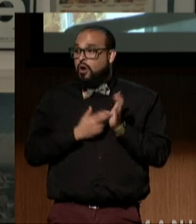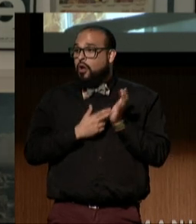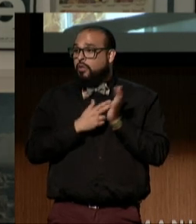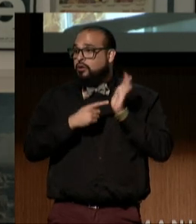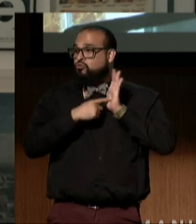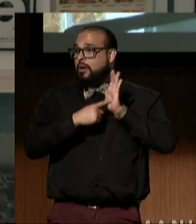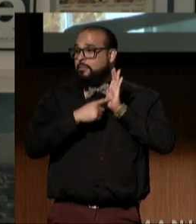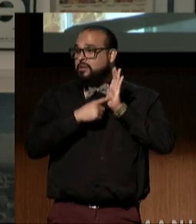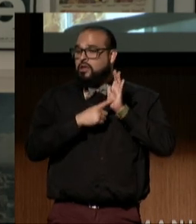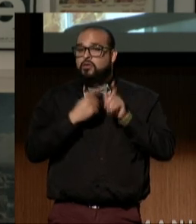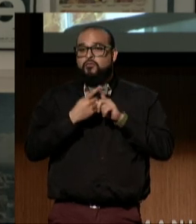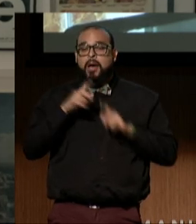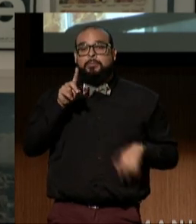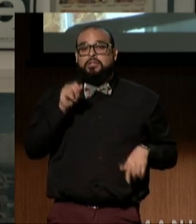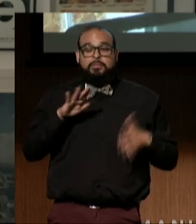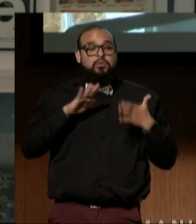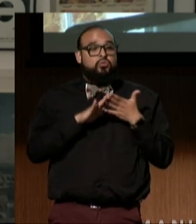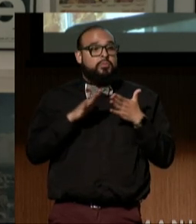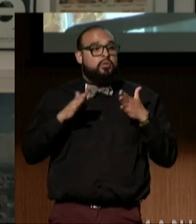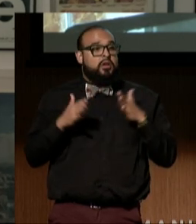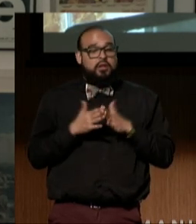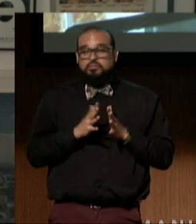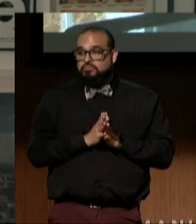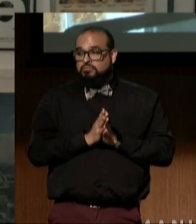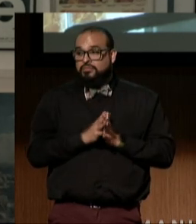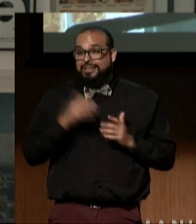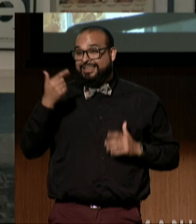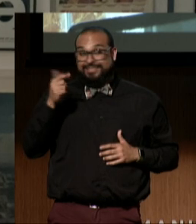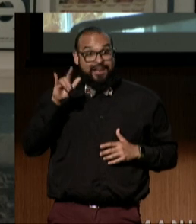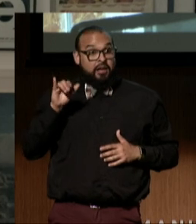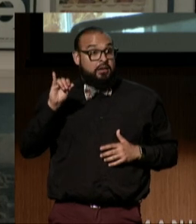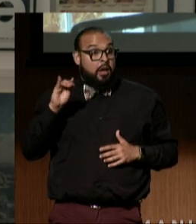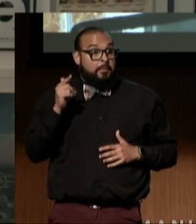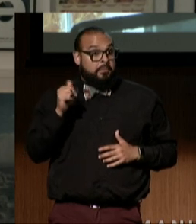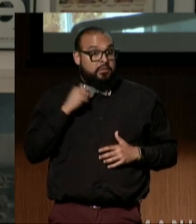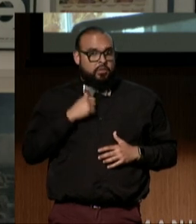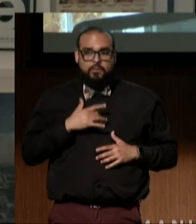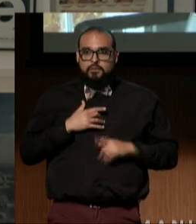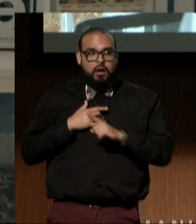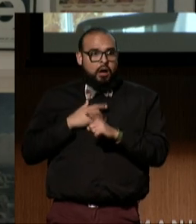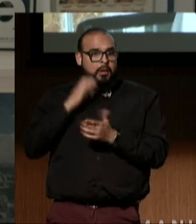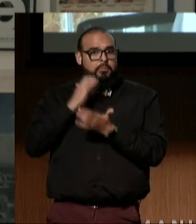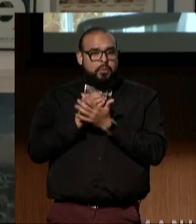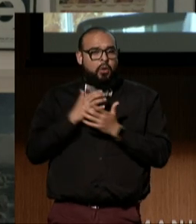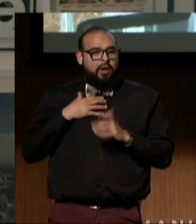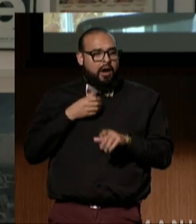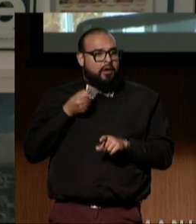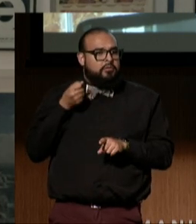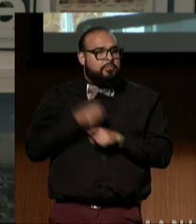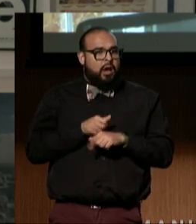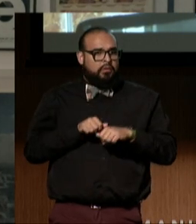of the disability community. At Getty Images, we believe that imagery has the power to change perceptions, drive social change,